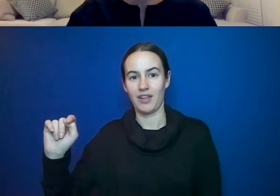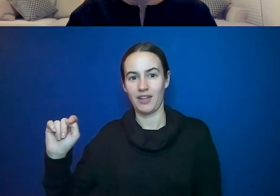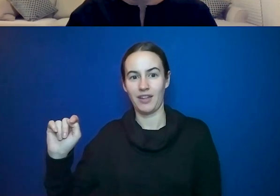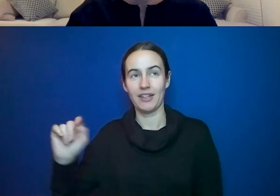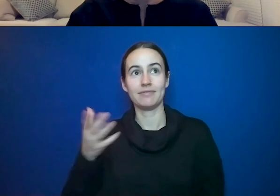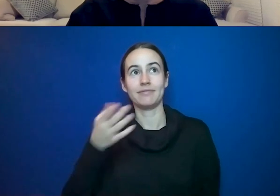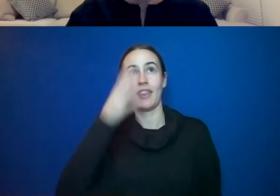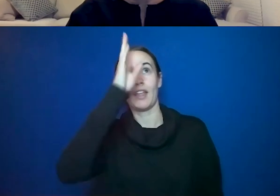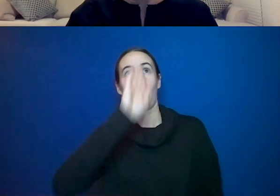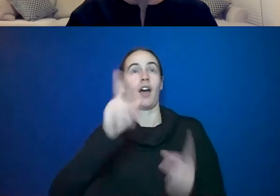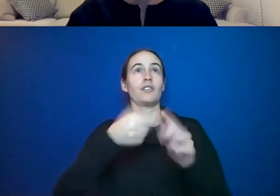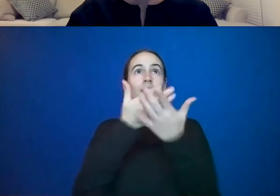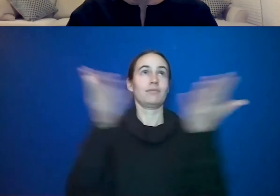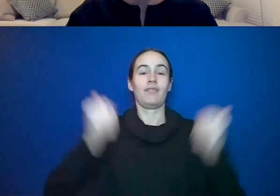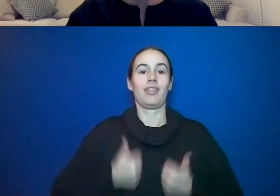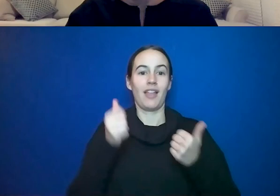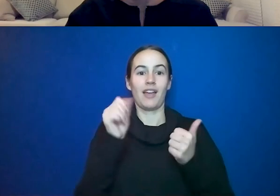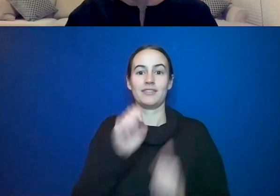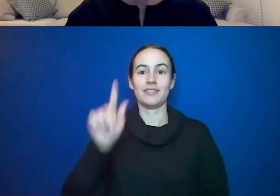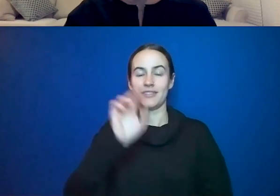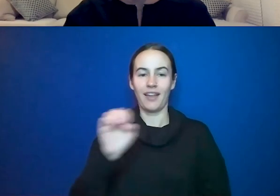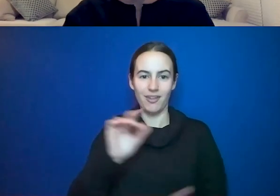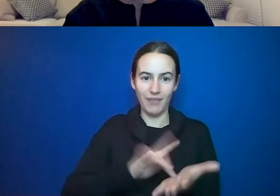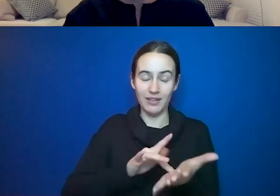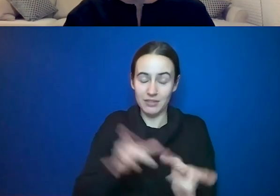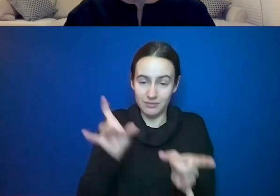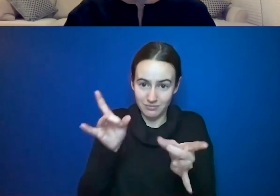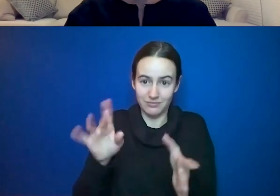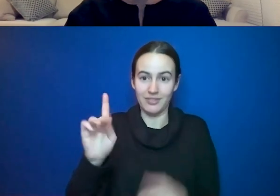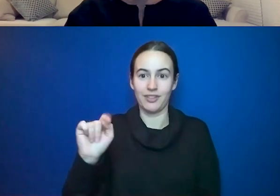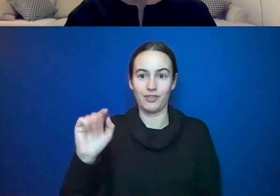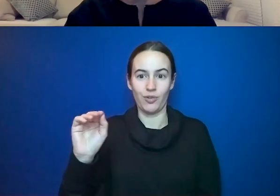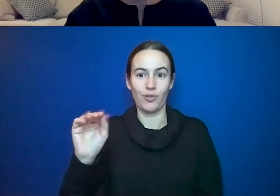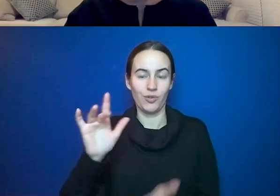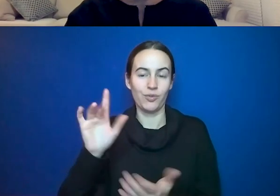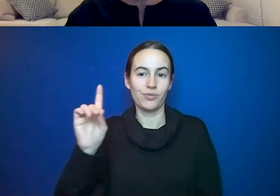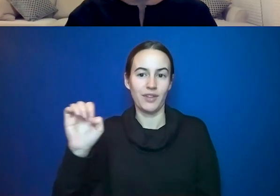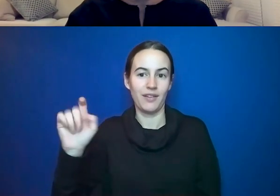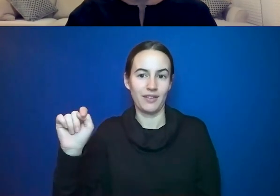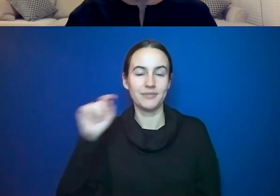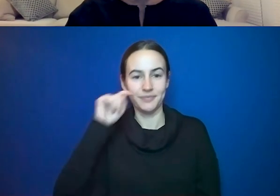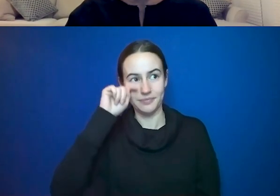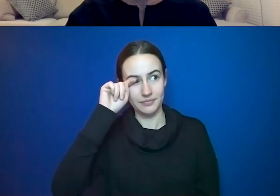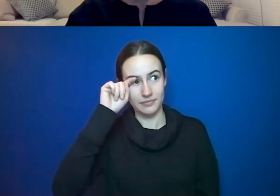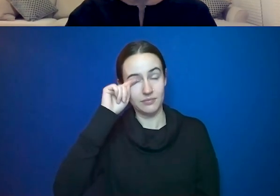Hayes KETO diet. Hatch does not hate KETO. Because some folks